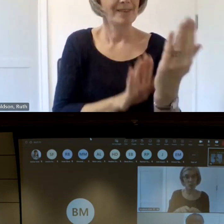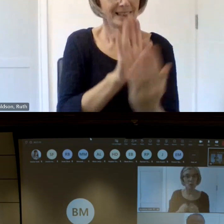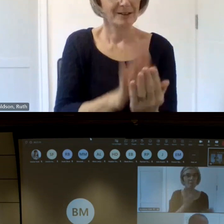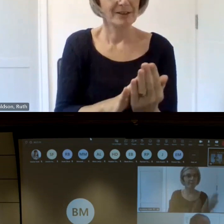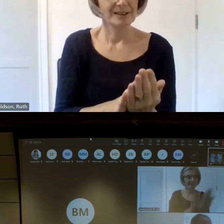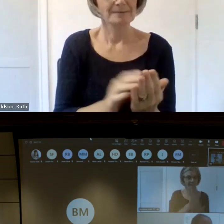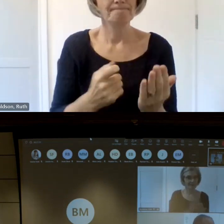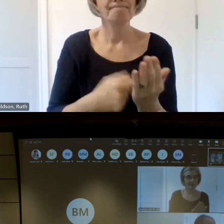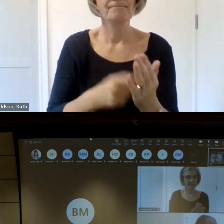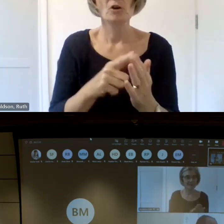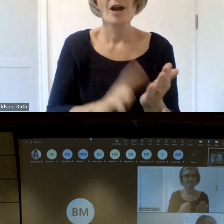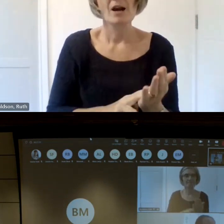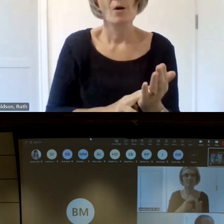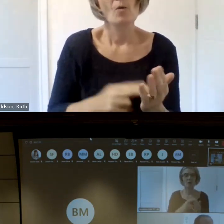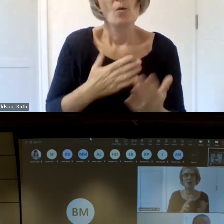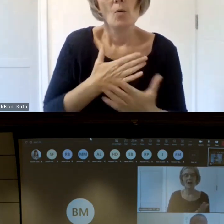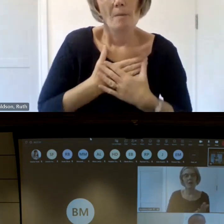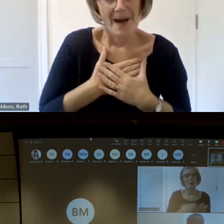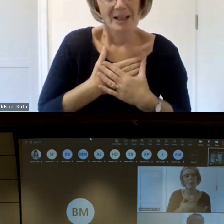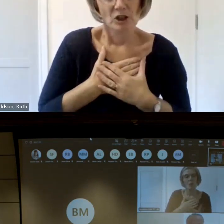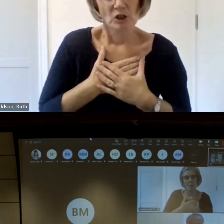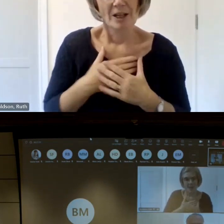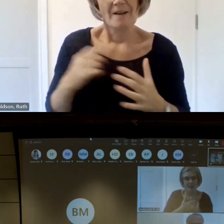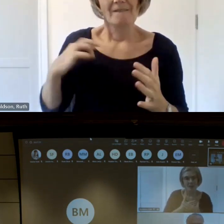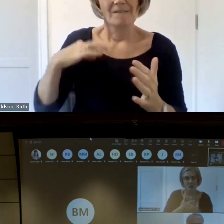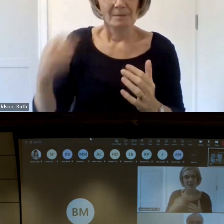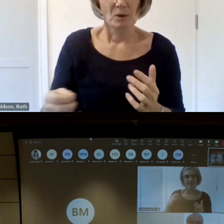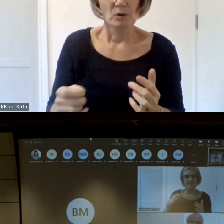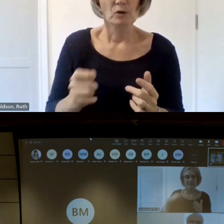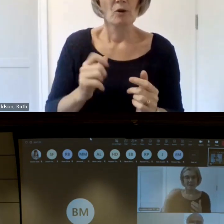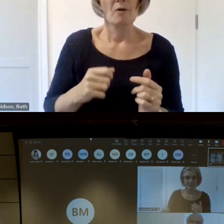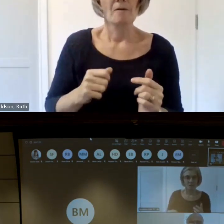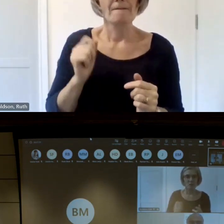Endeavor and is passionate about feminist organizations and how they support an uplift